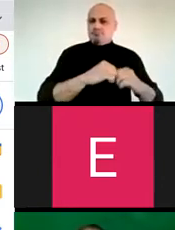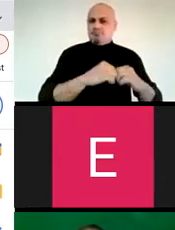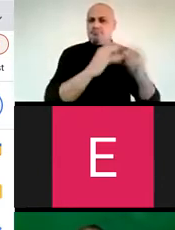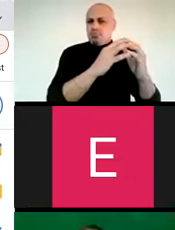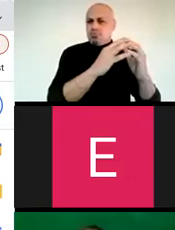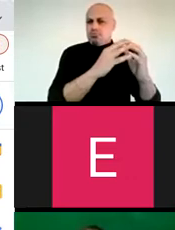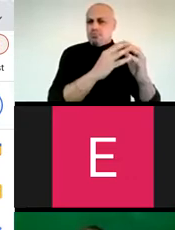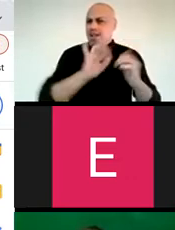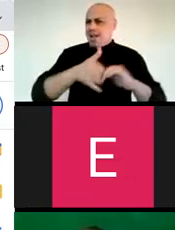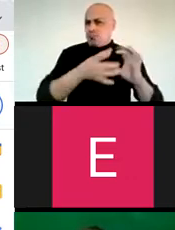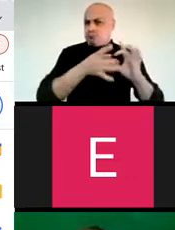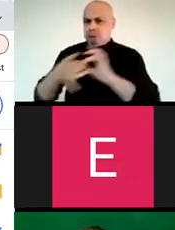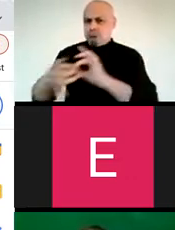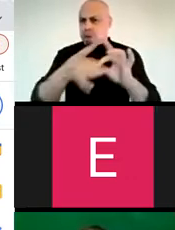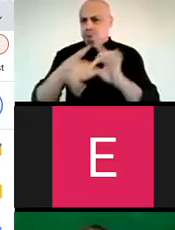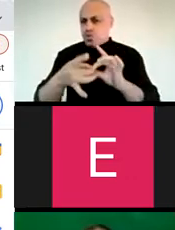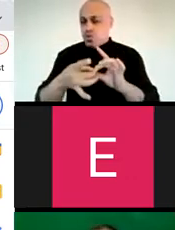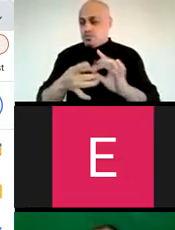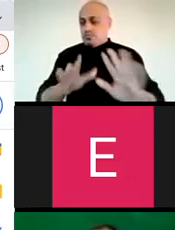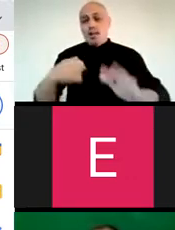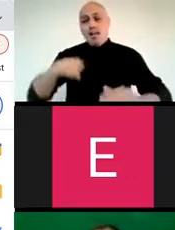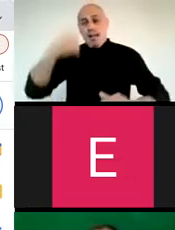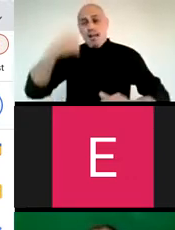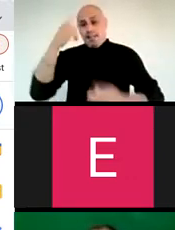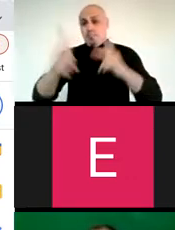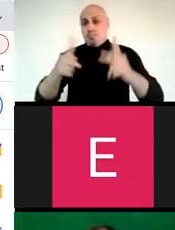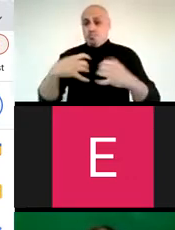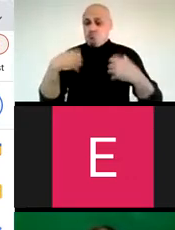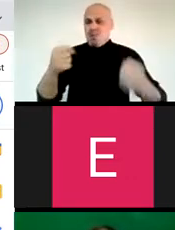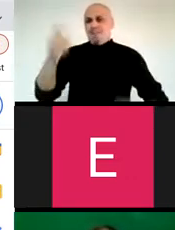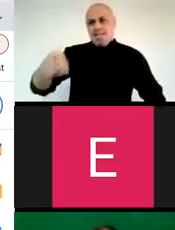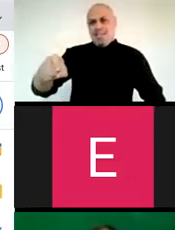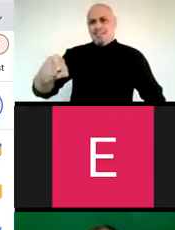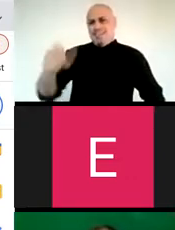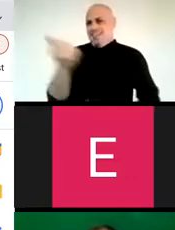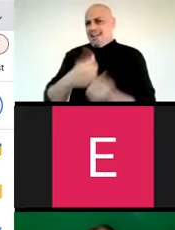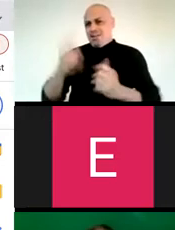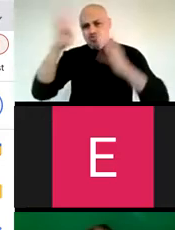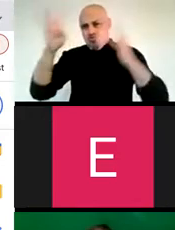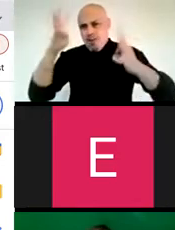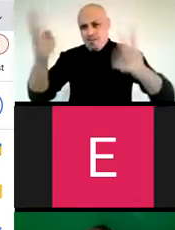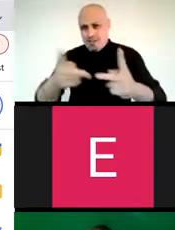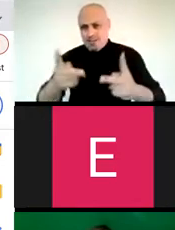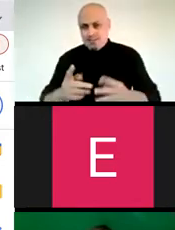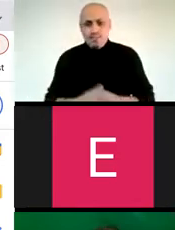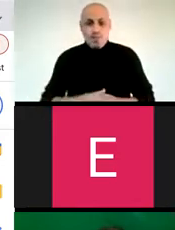of bravery and how we make it together. I think people need to be brave in any creative outlet.